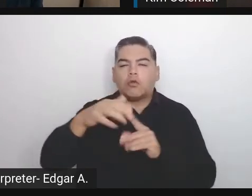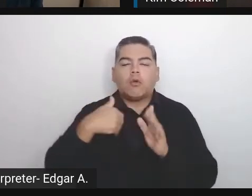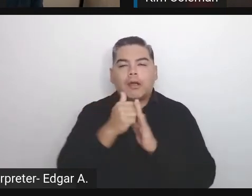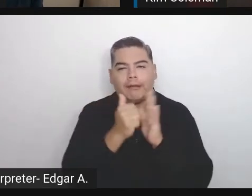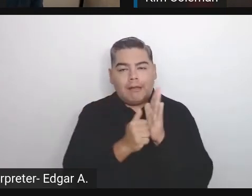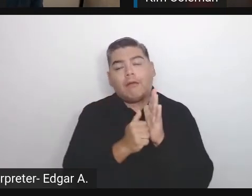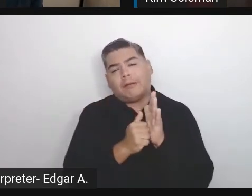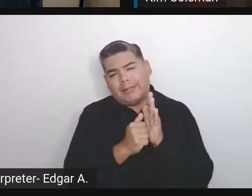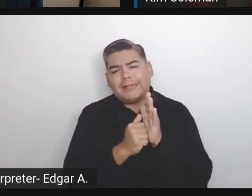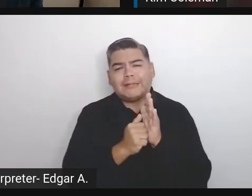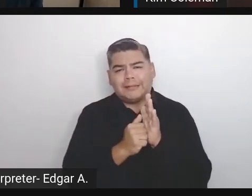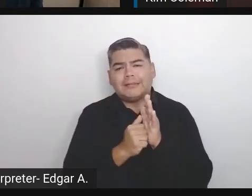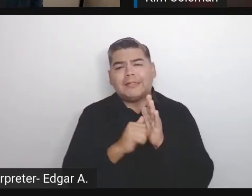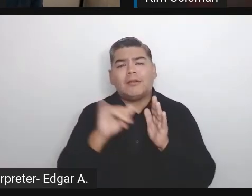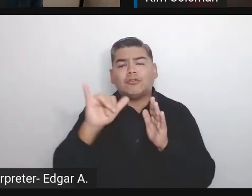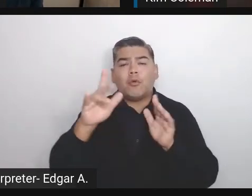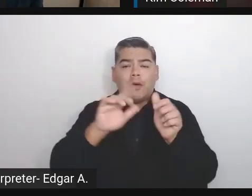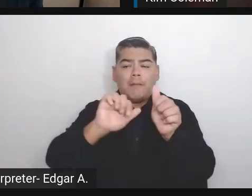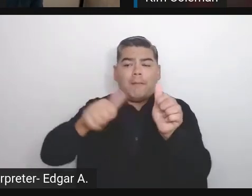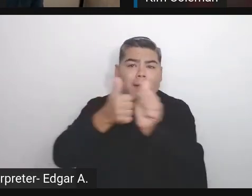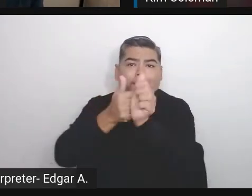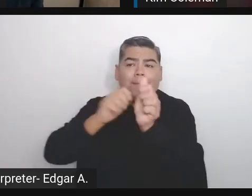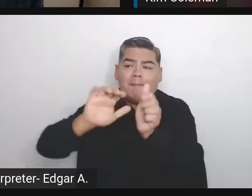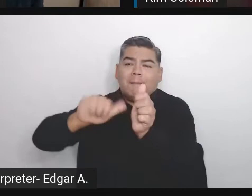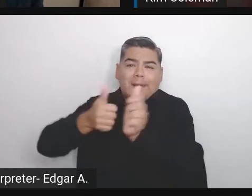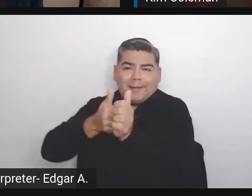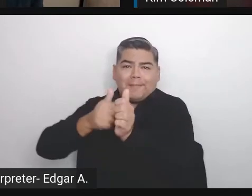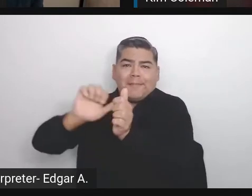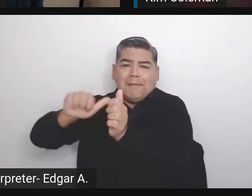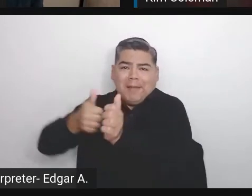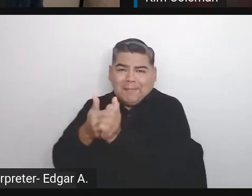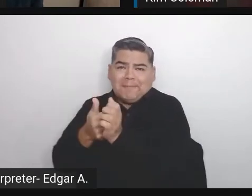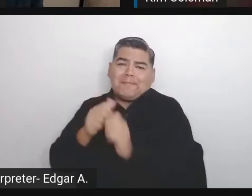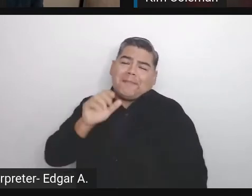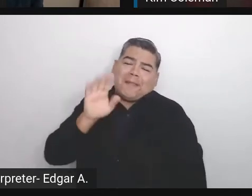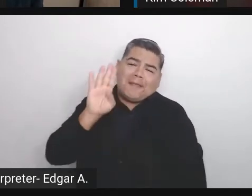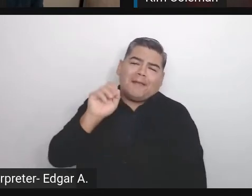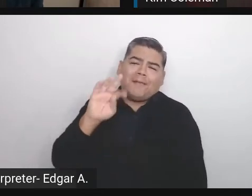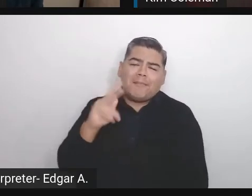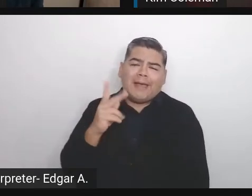Take backups. Your best friend is your backups, for sure. Exactly.